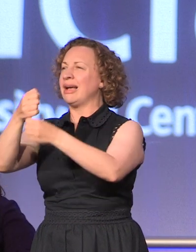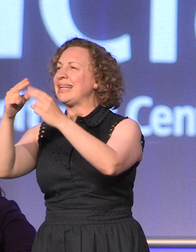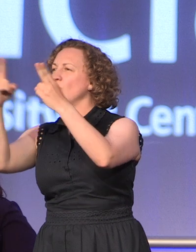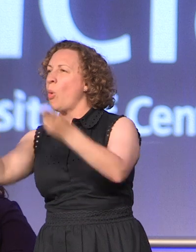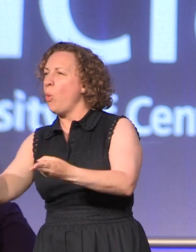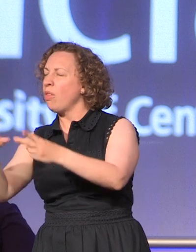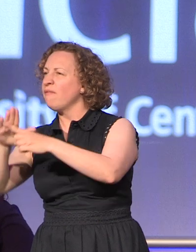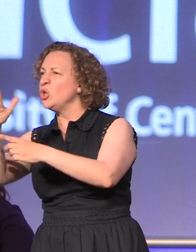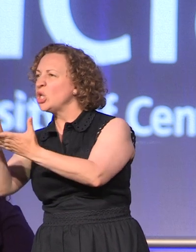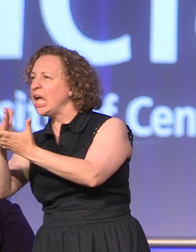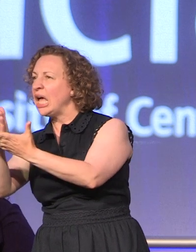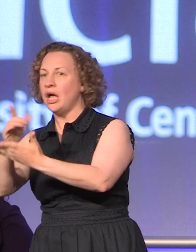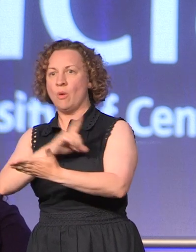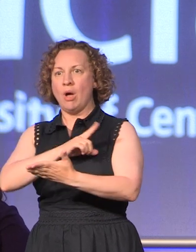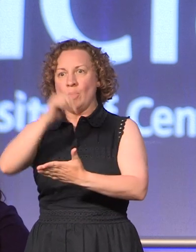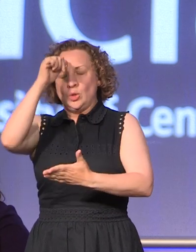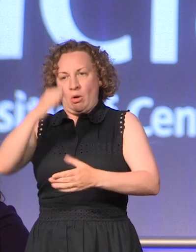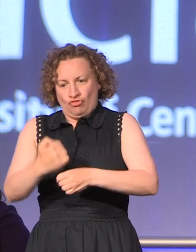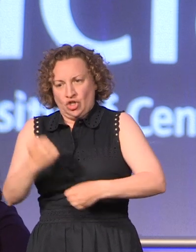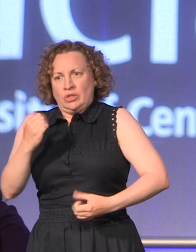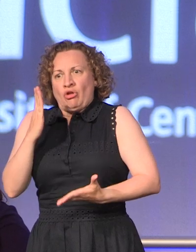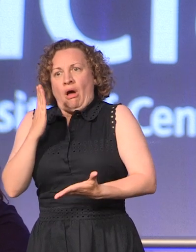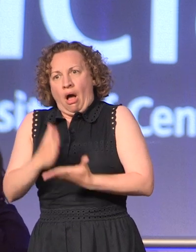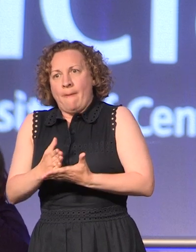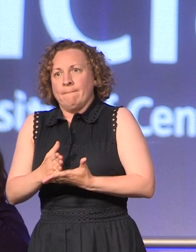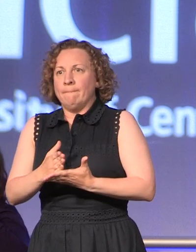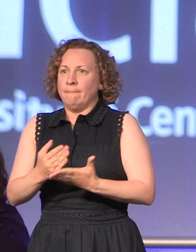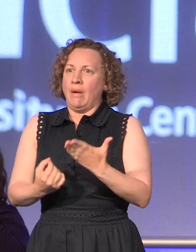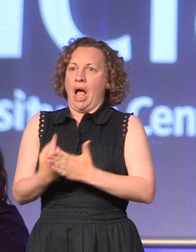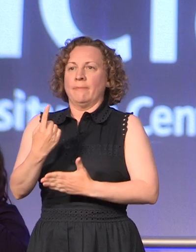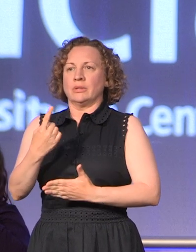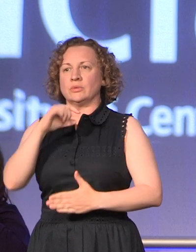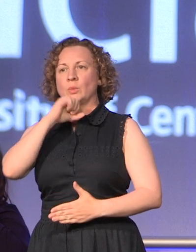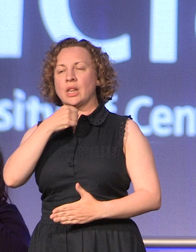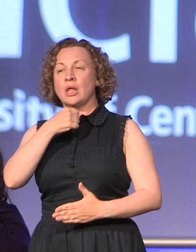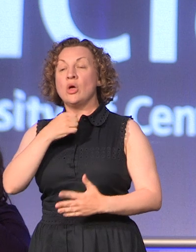could not be uncertain so I hope that what we have done to bring graduation